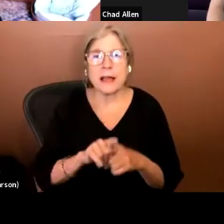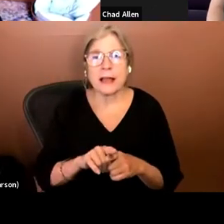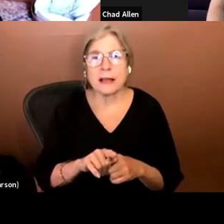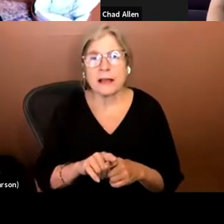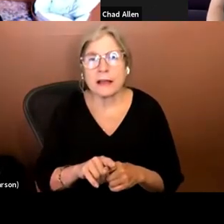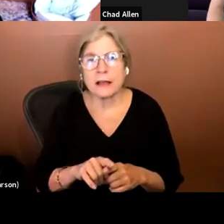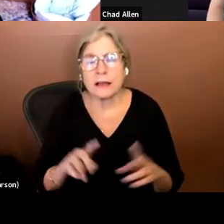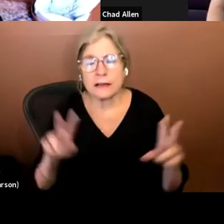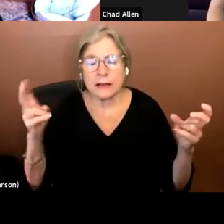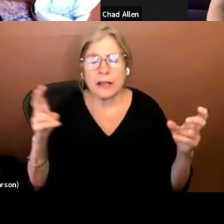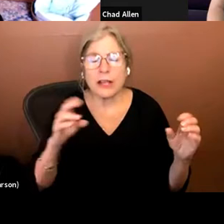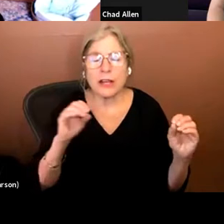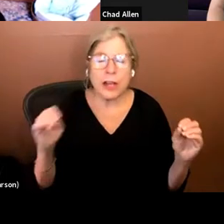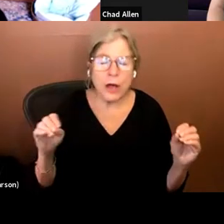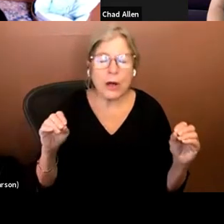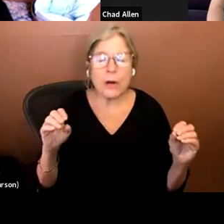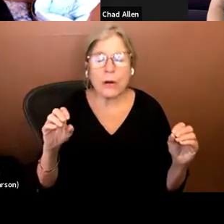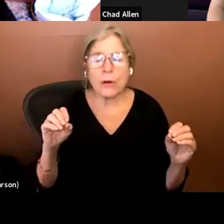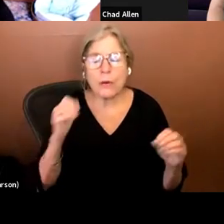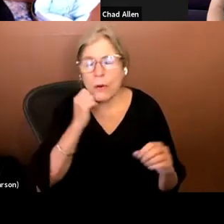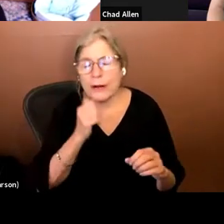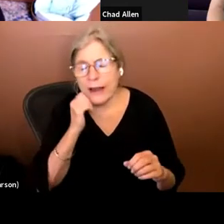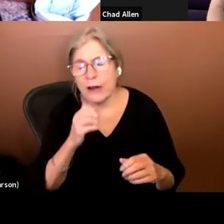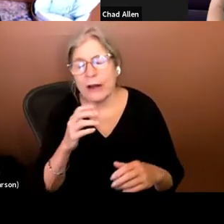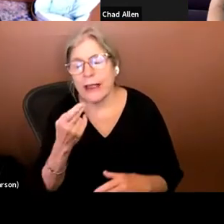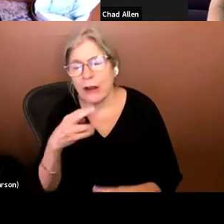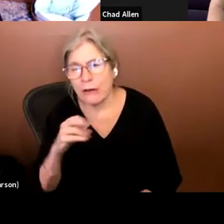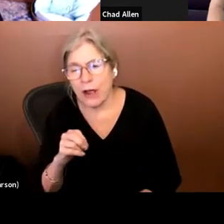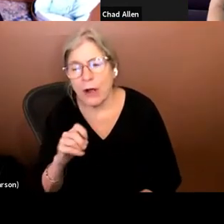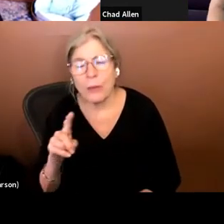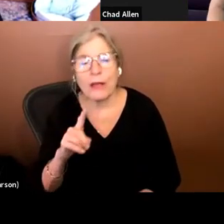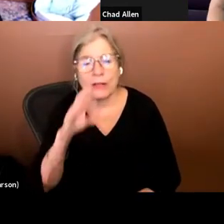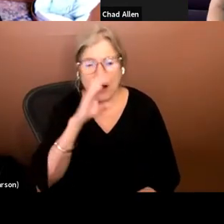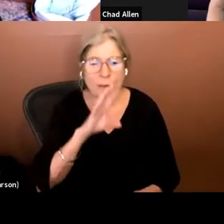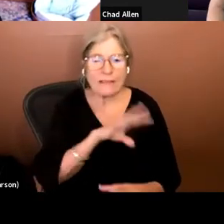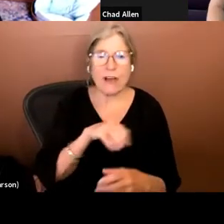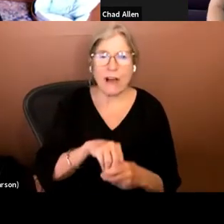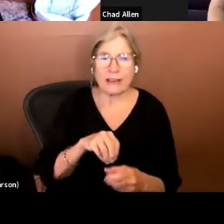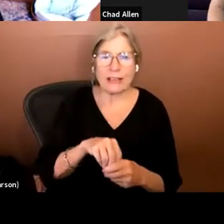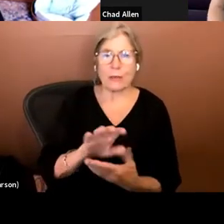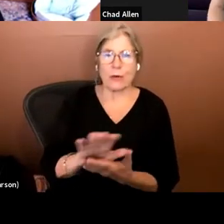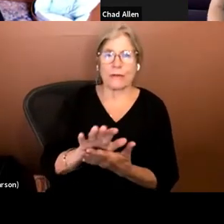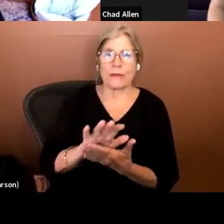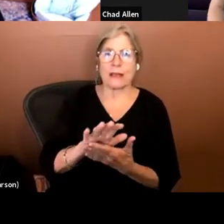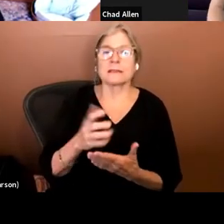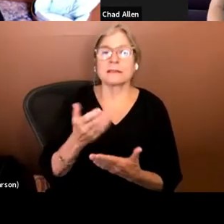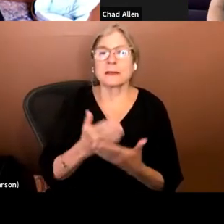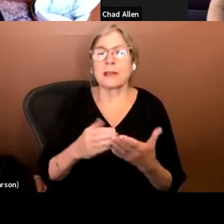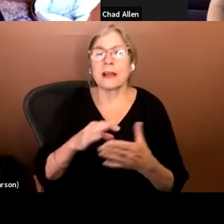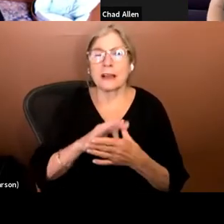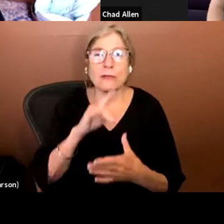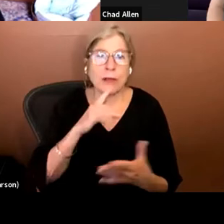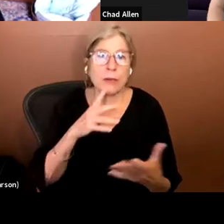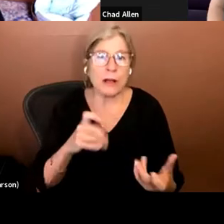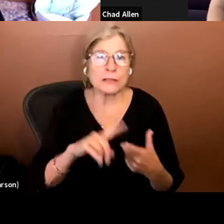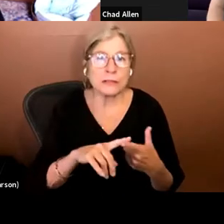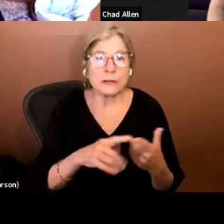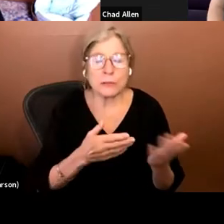hero where there's comics involved in the movie. Some of the content. I wanted to bring a sample of that today. I couldn't pull it